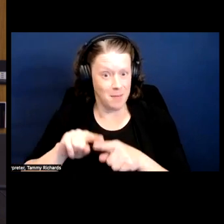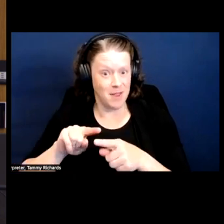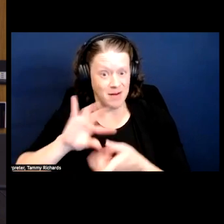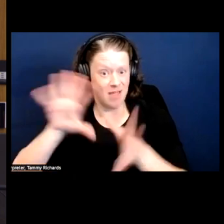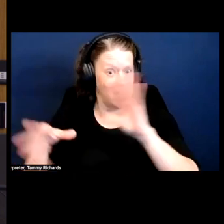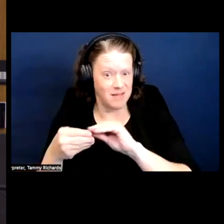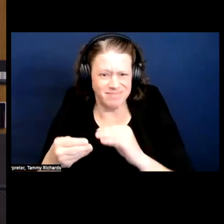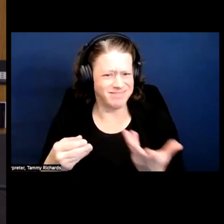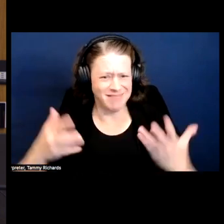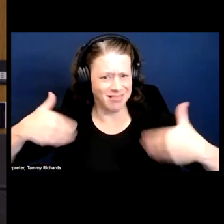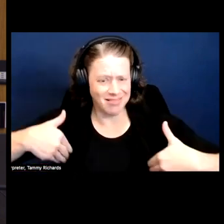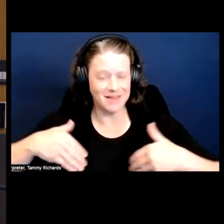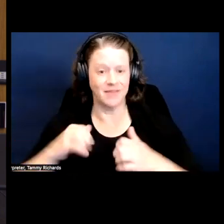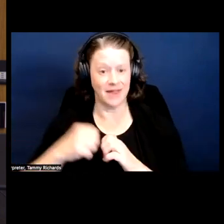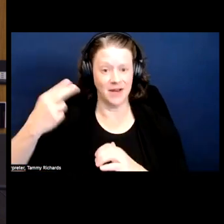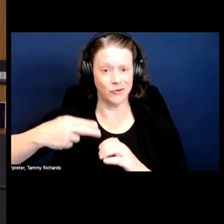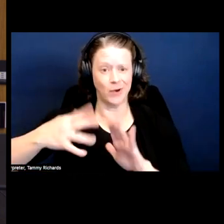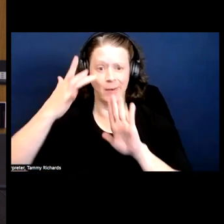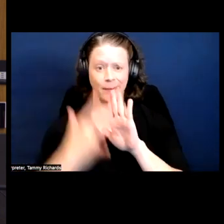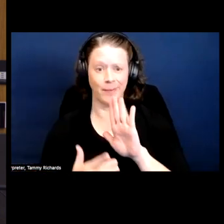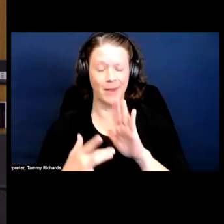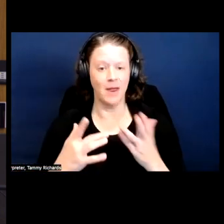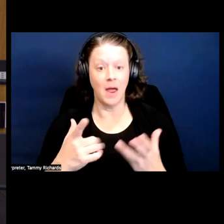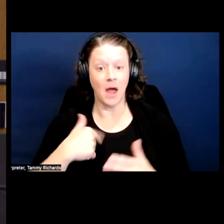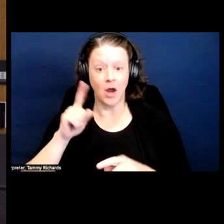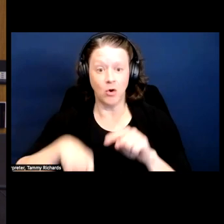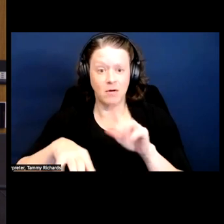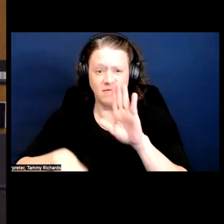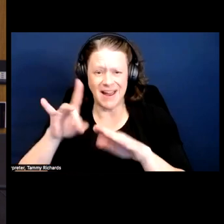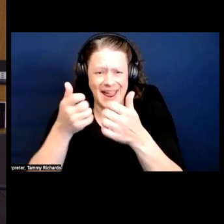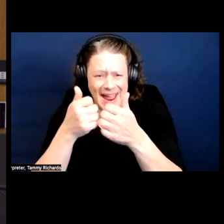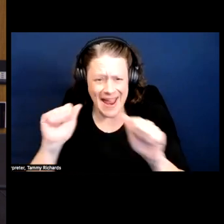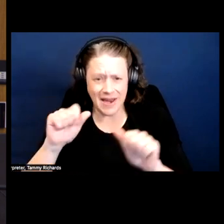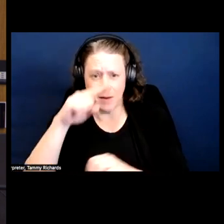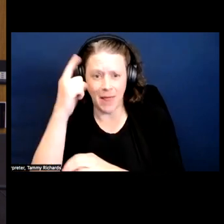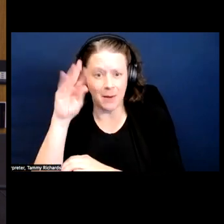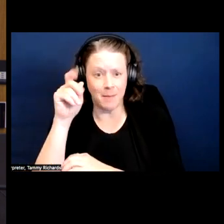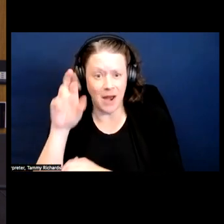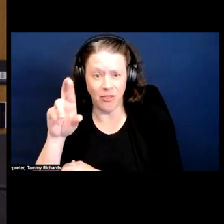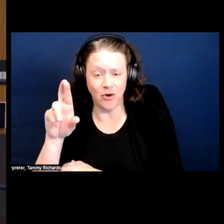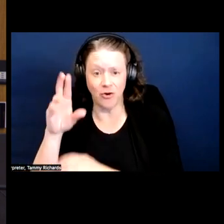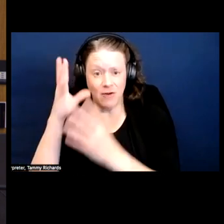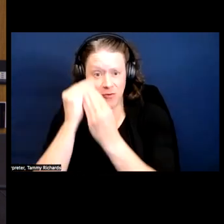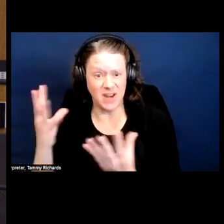And the Panthers, the scholarship on the Panthers, I couldn't find any of their involvement in the 504.